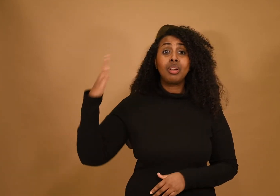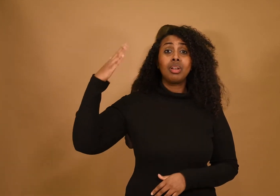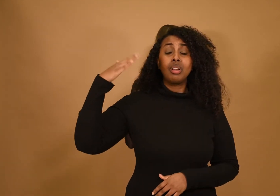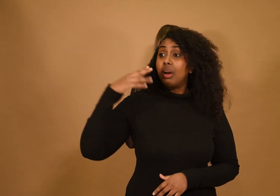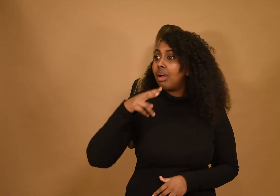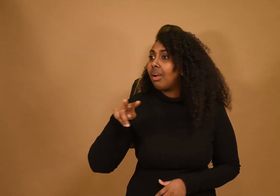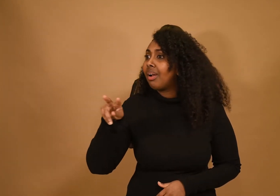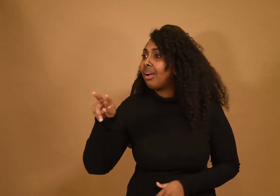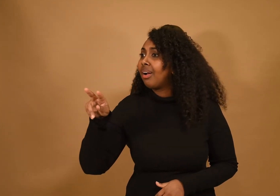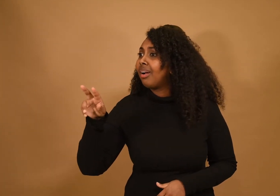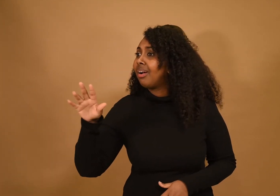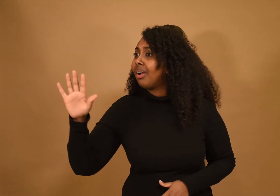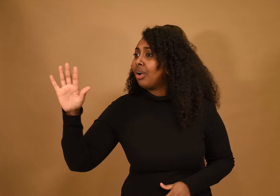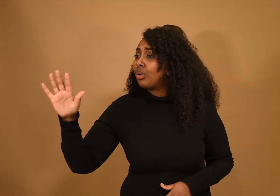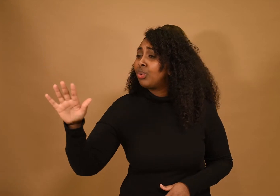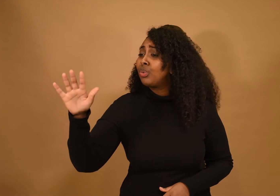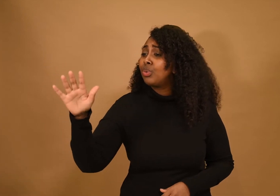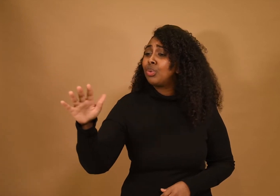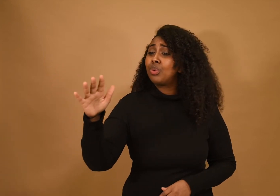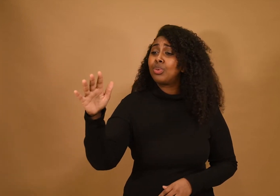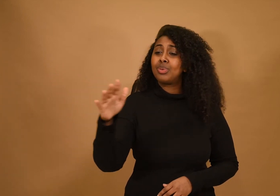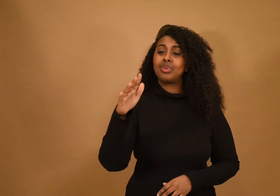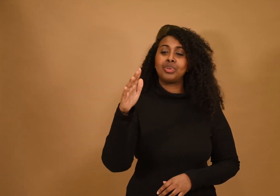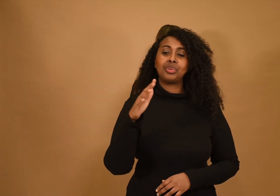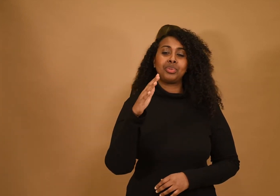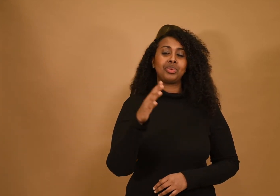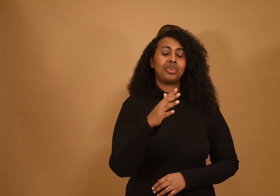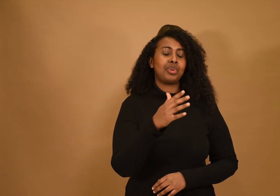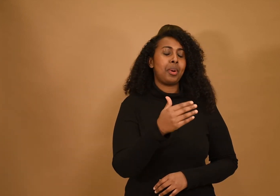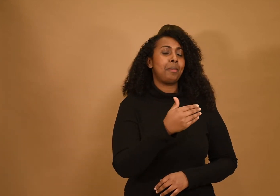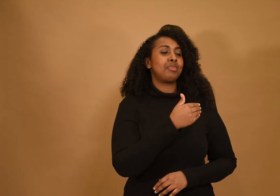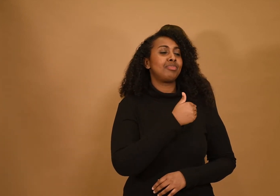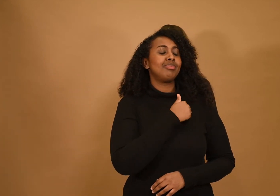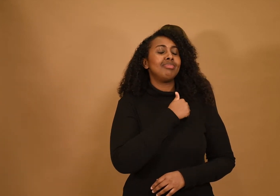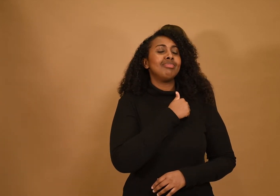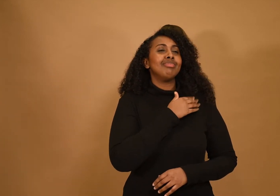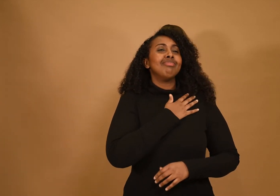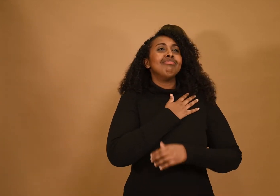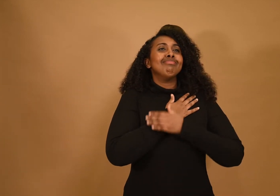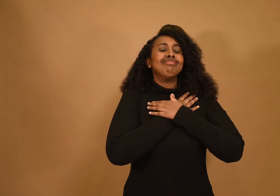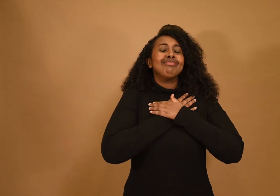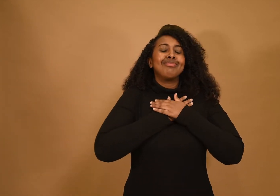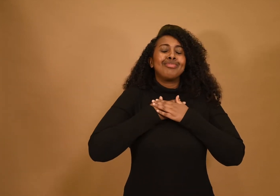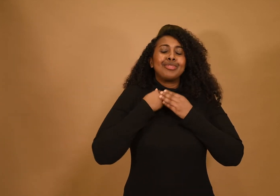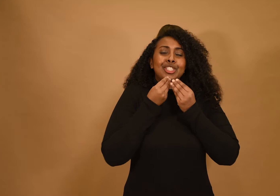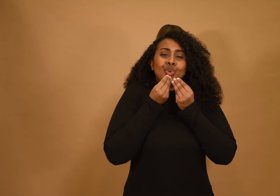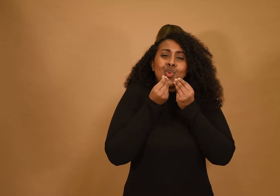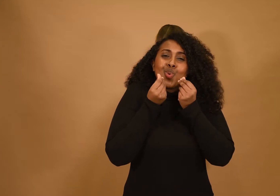I see a hand, flapping. And a soft, slow wind touches me.